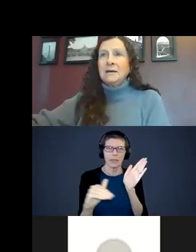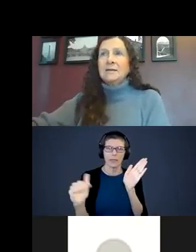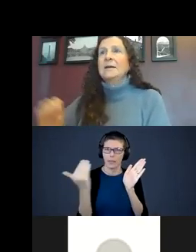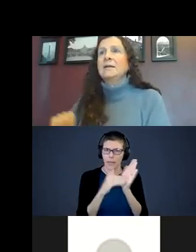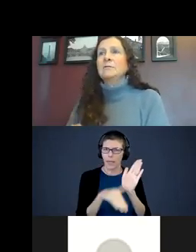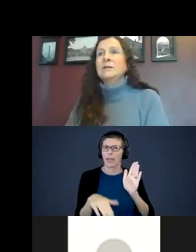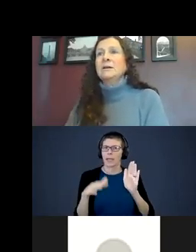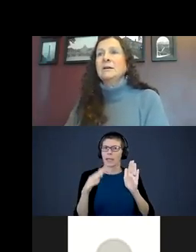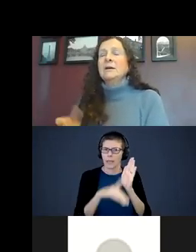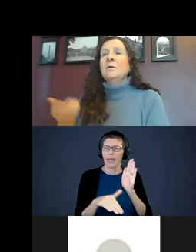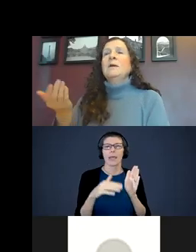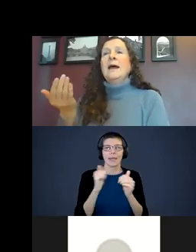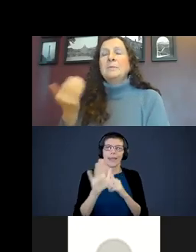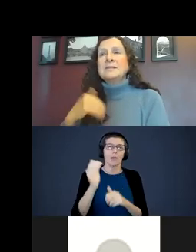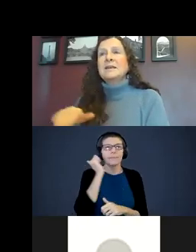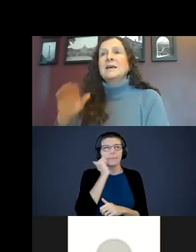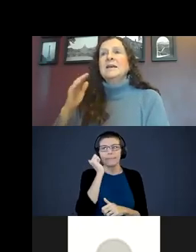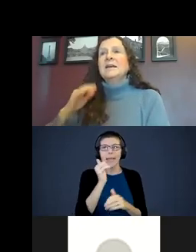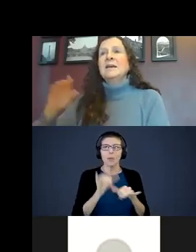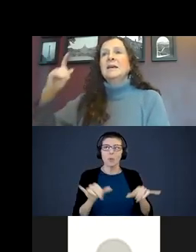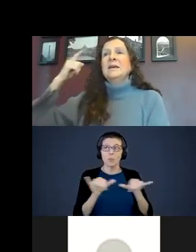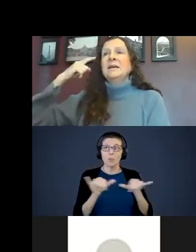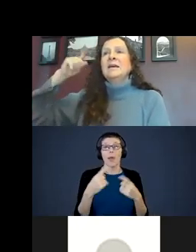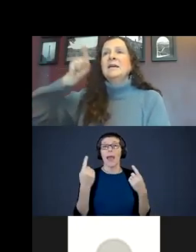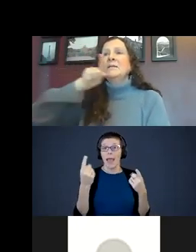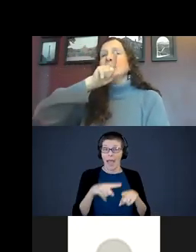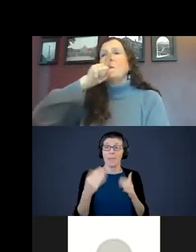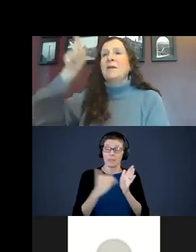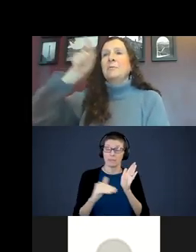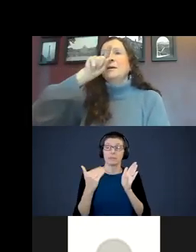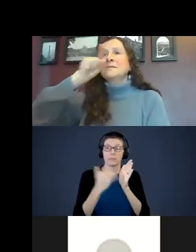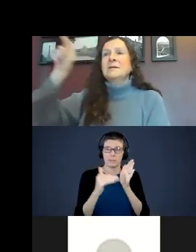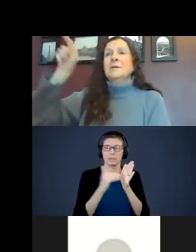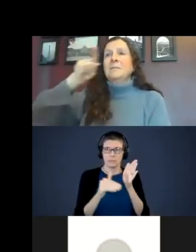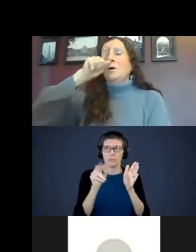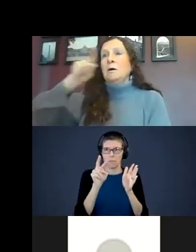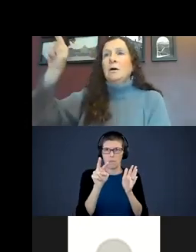in a daily routine. When it happens again, and again, and again those pathways are